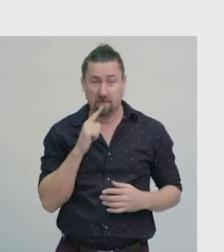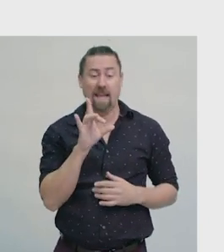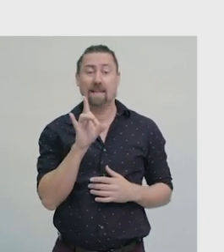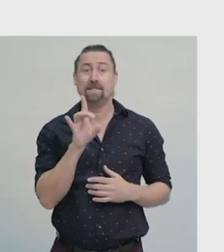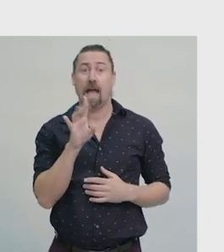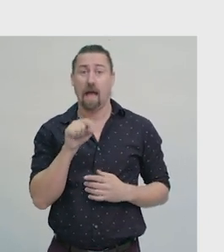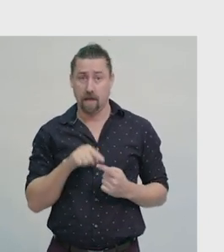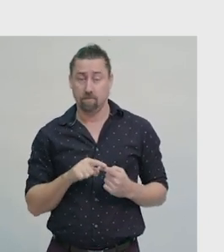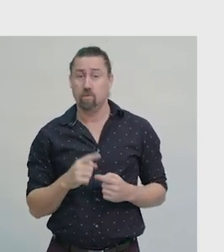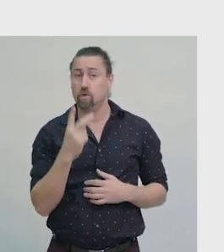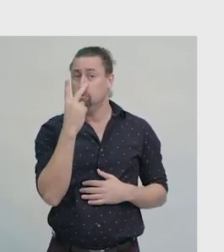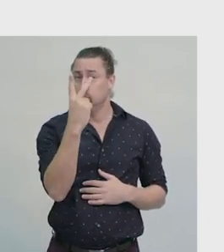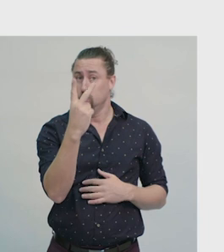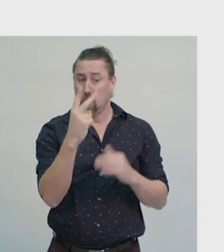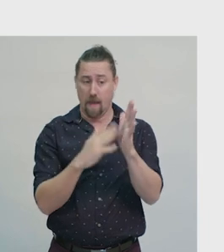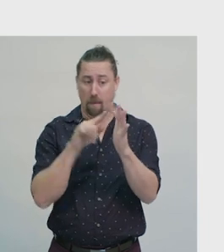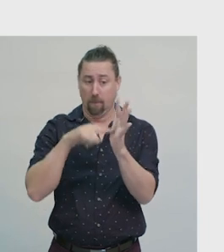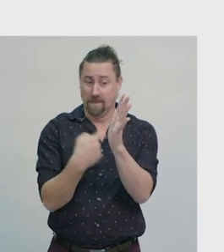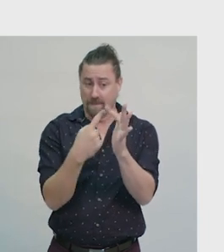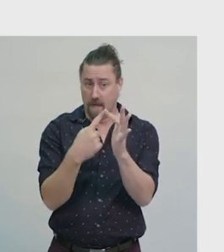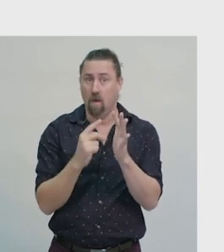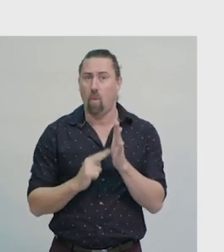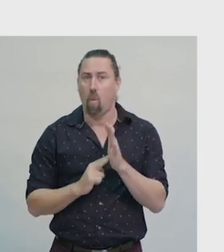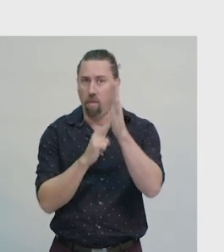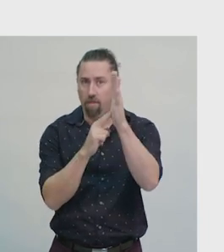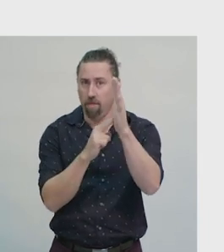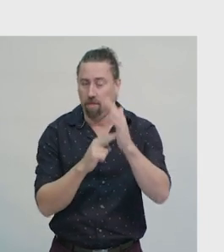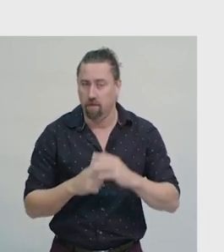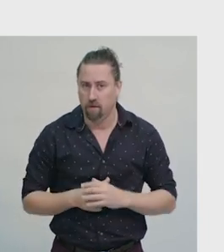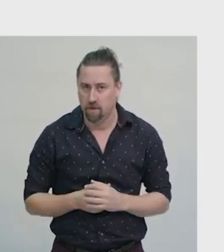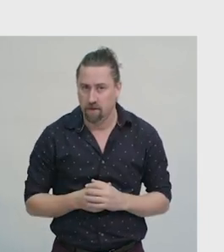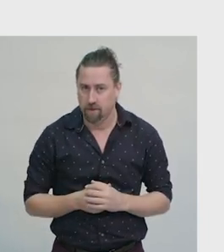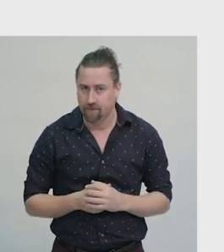From the star, move 2 metres north.